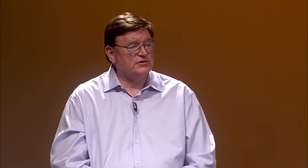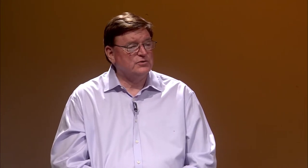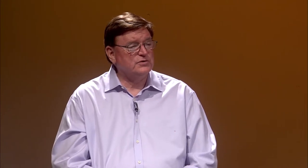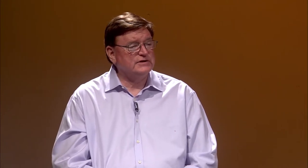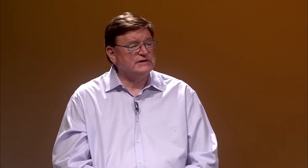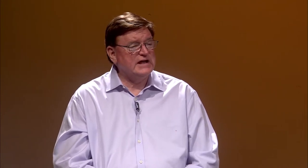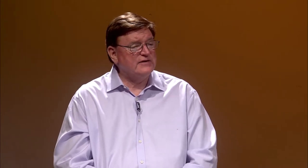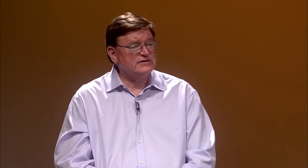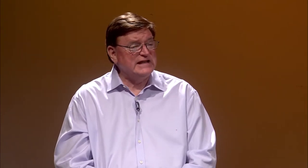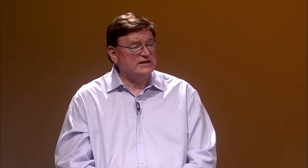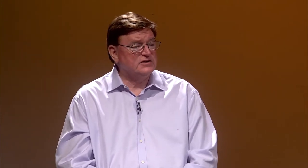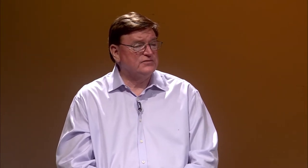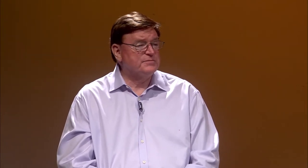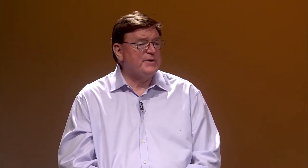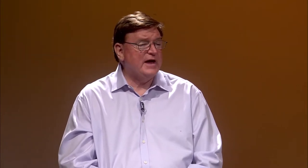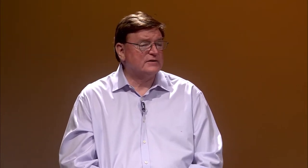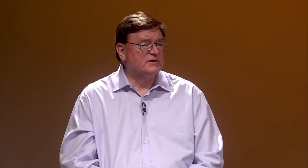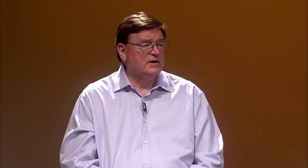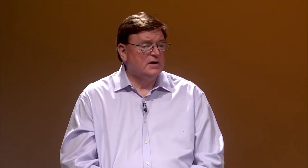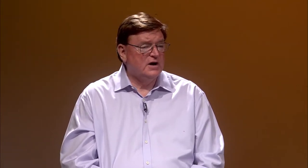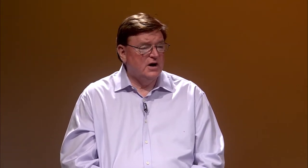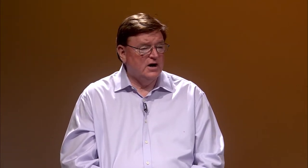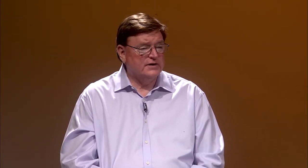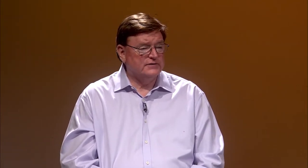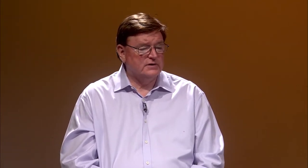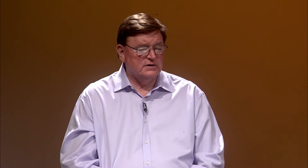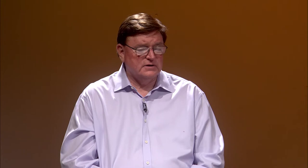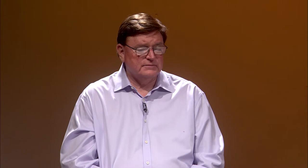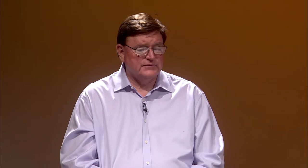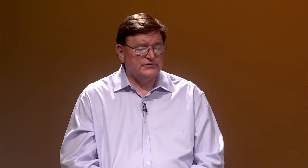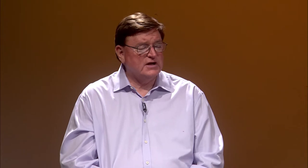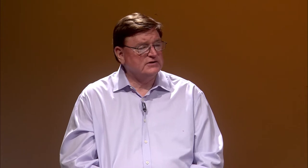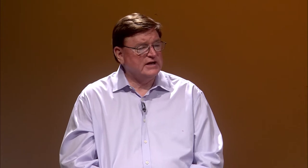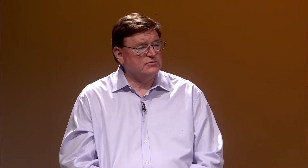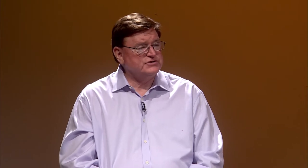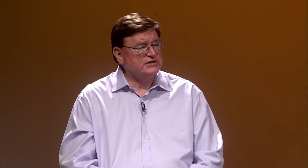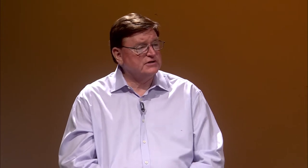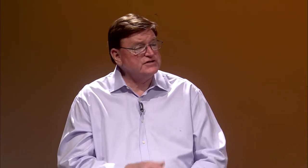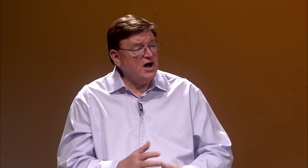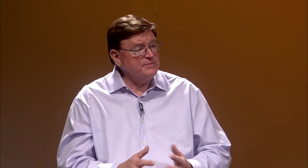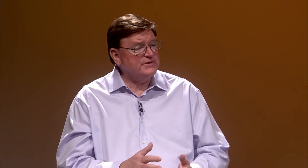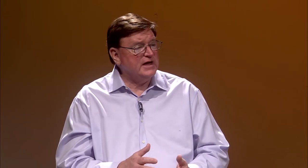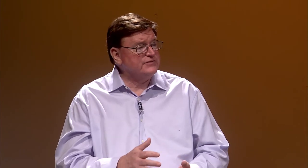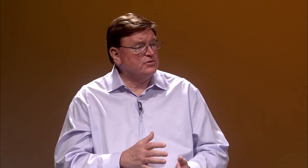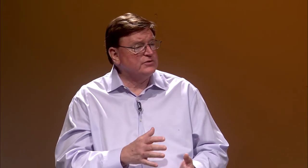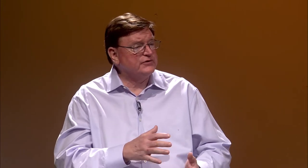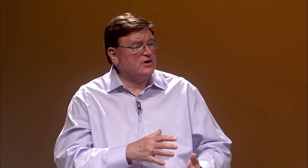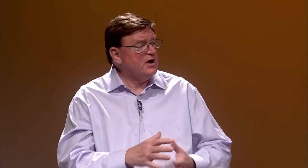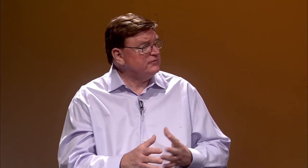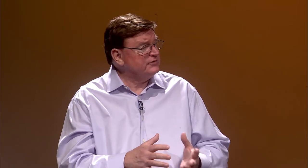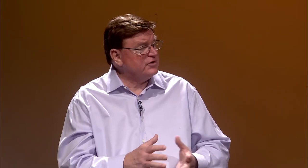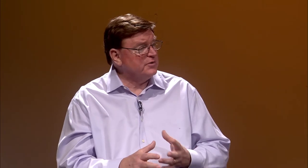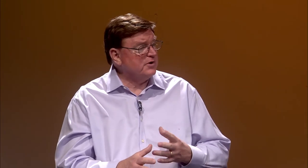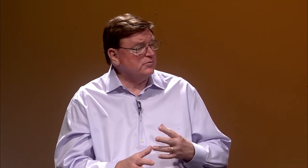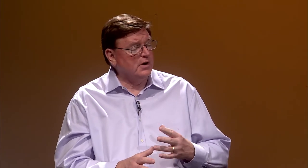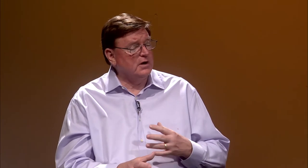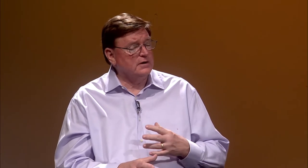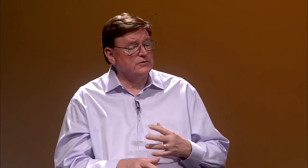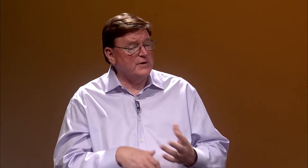So it really did have a negative impact on sign language, and on top of that, there was a conference going on